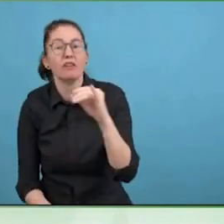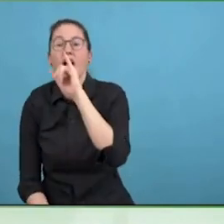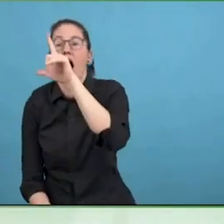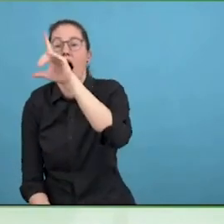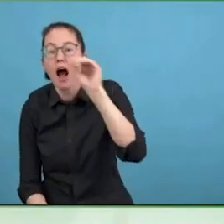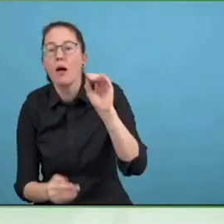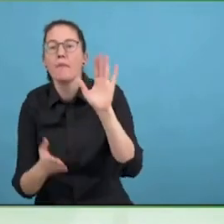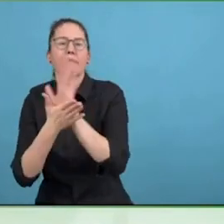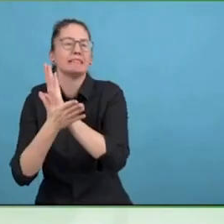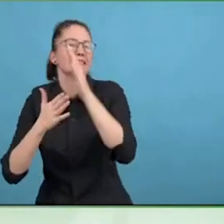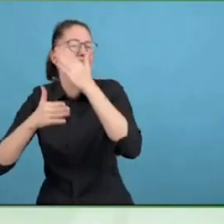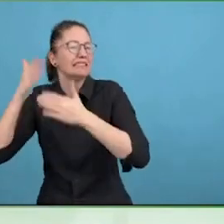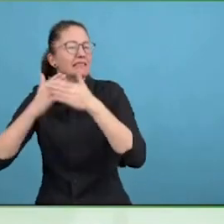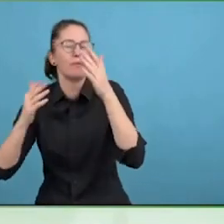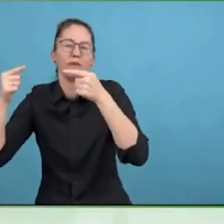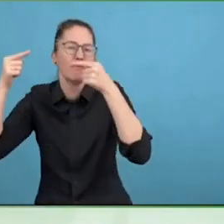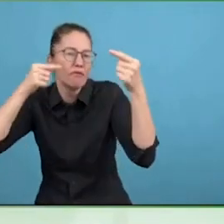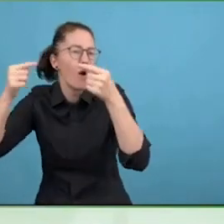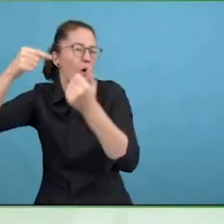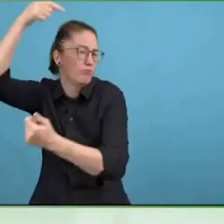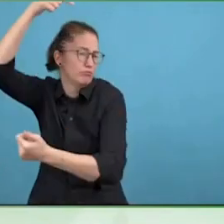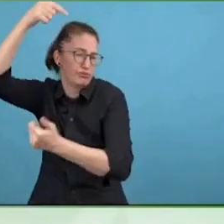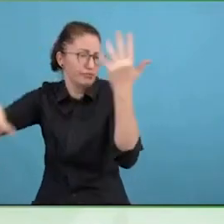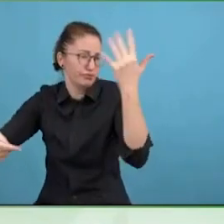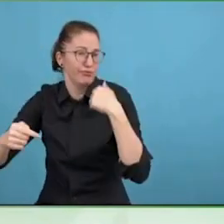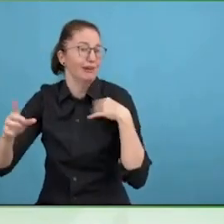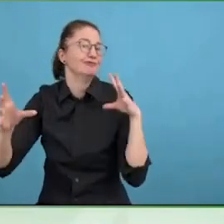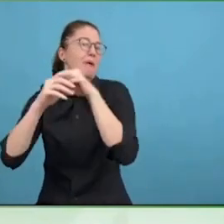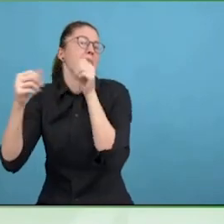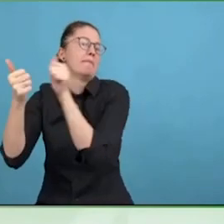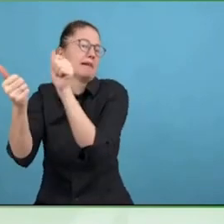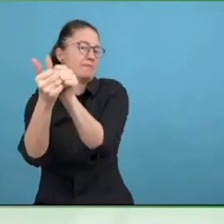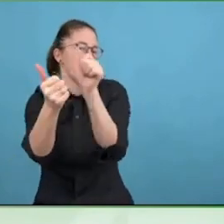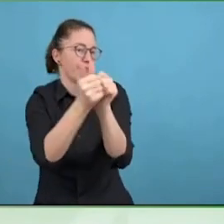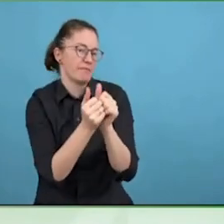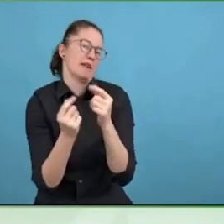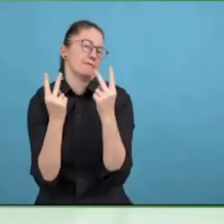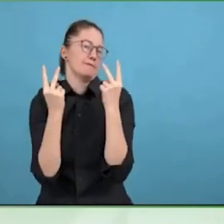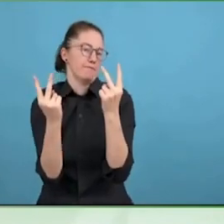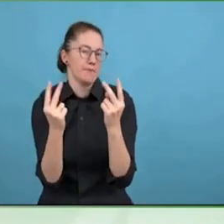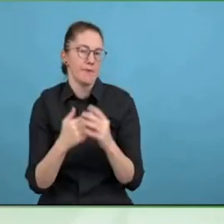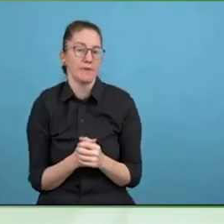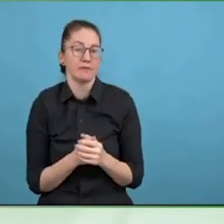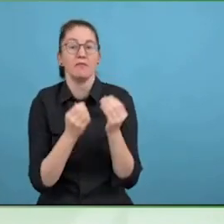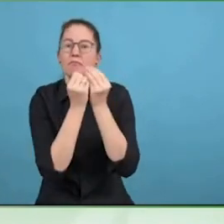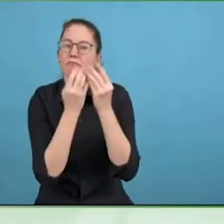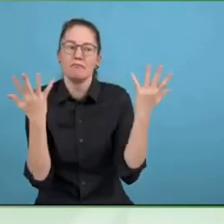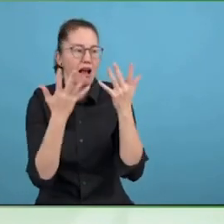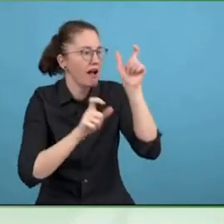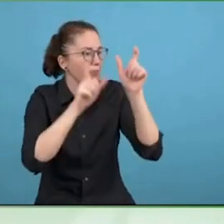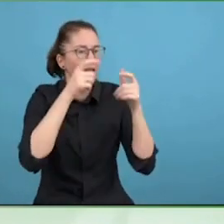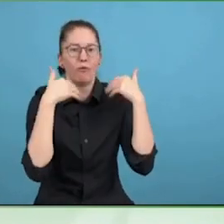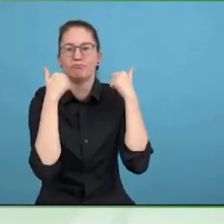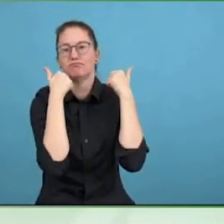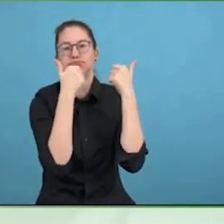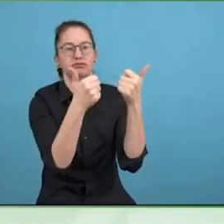I think that is something that sometimes, people with invisible disabilities, it gets forgotten about.